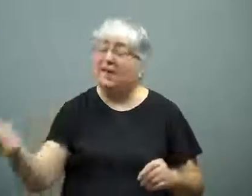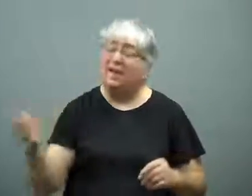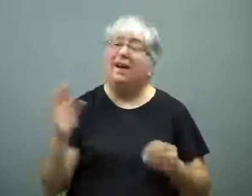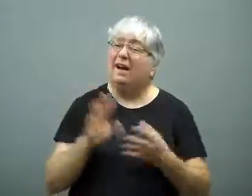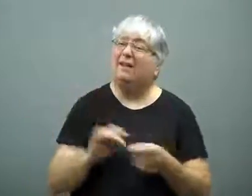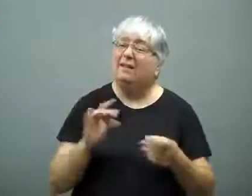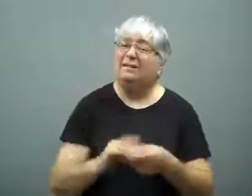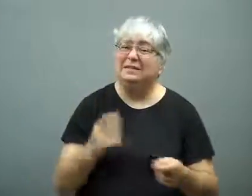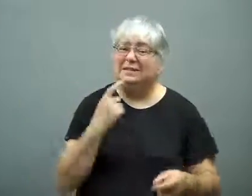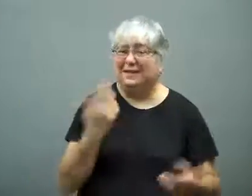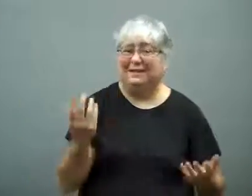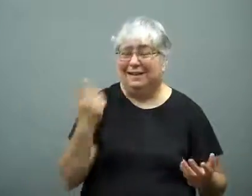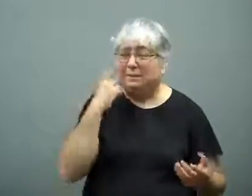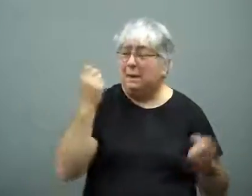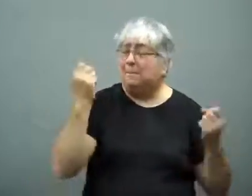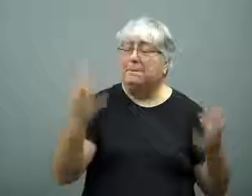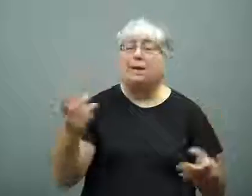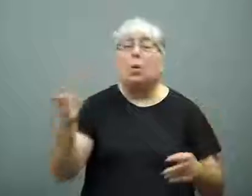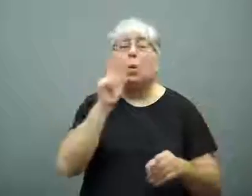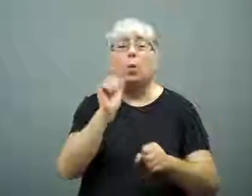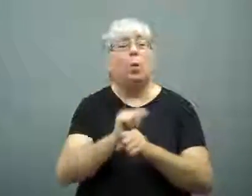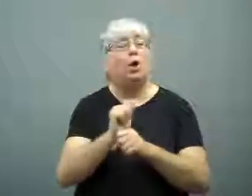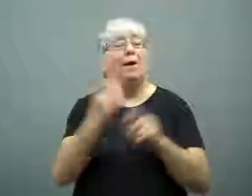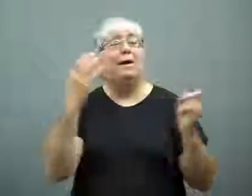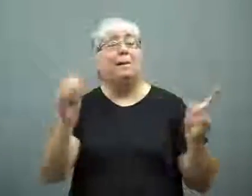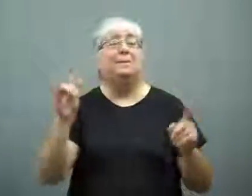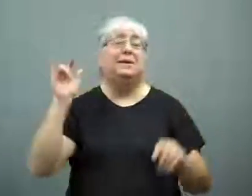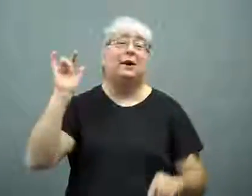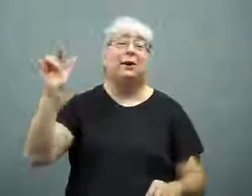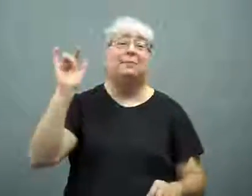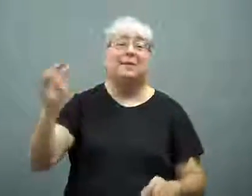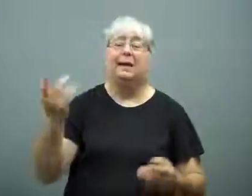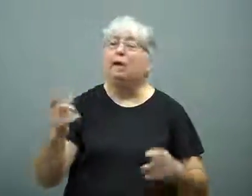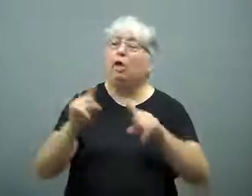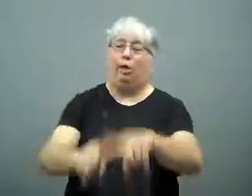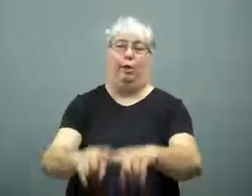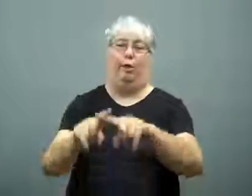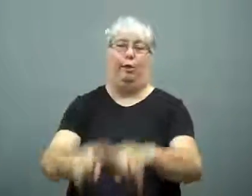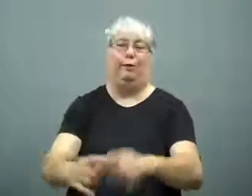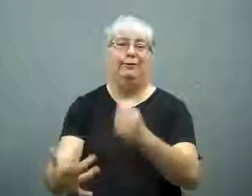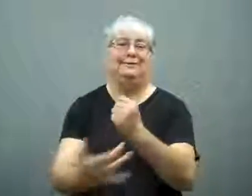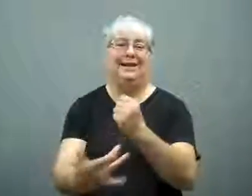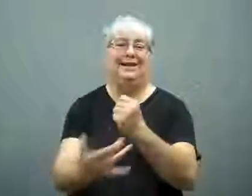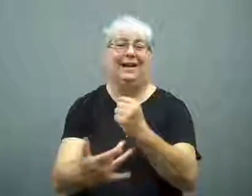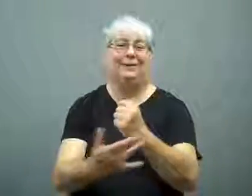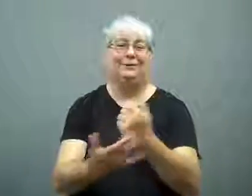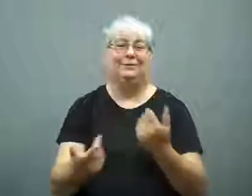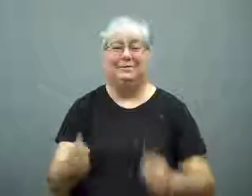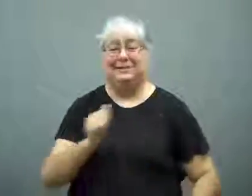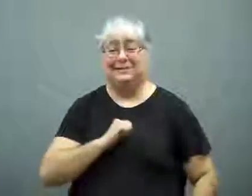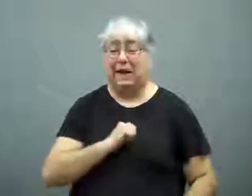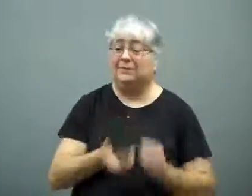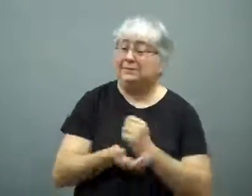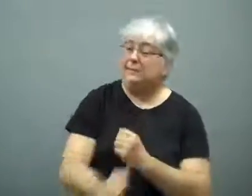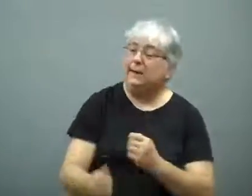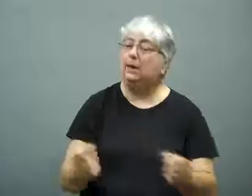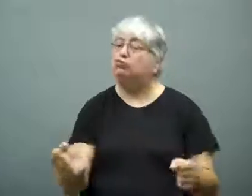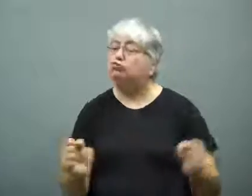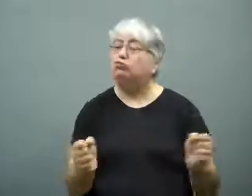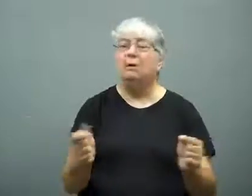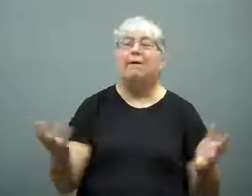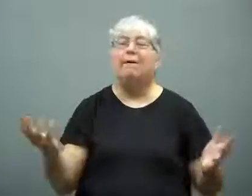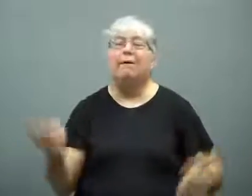said too many commercial pilots depend on technology.